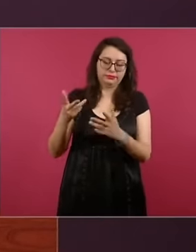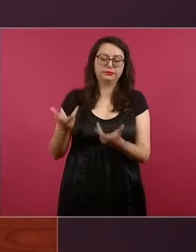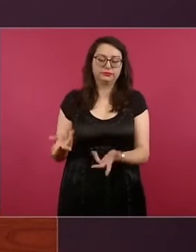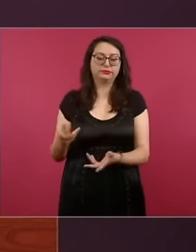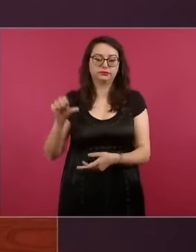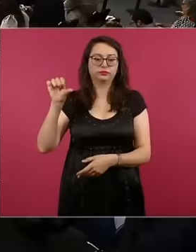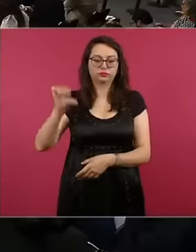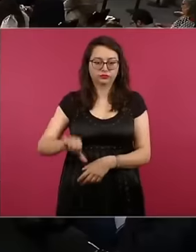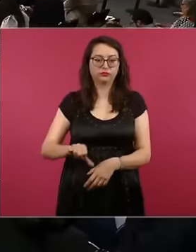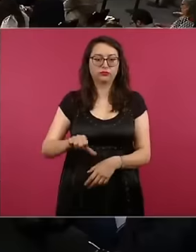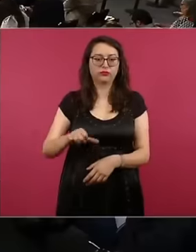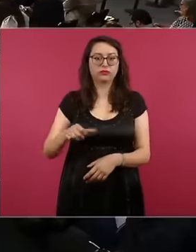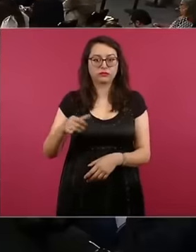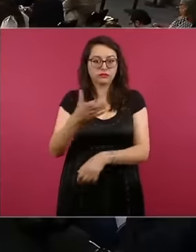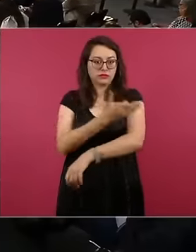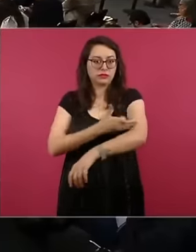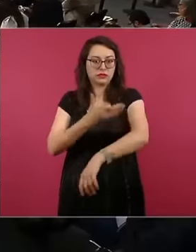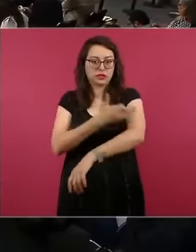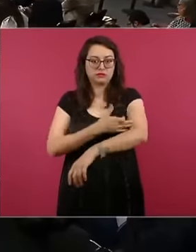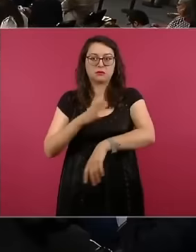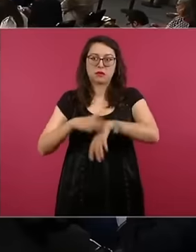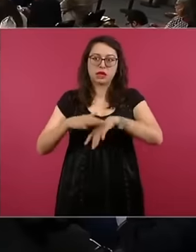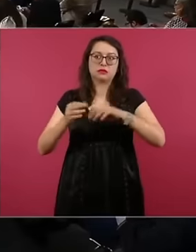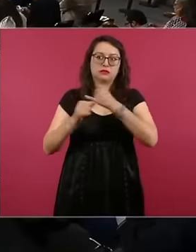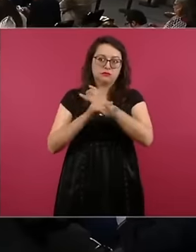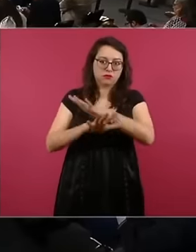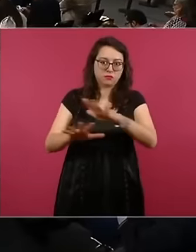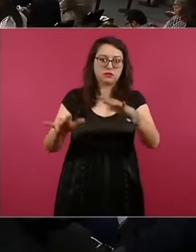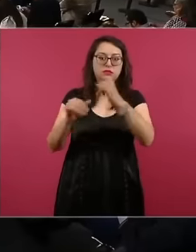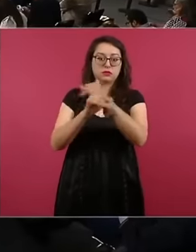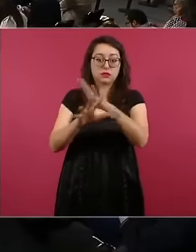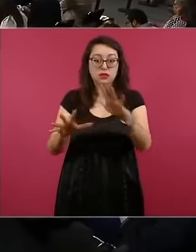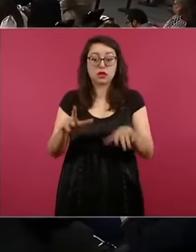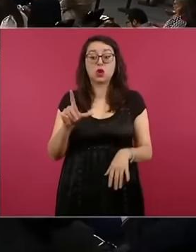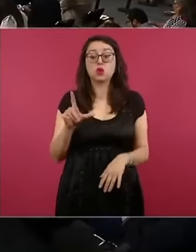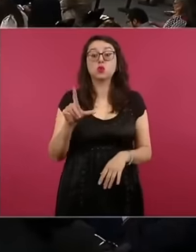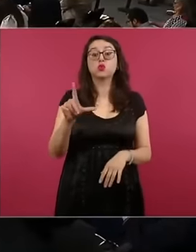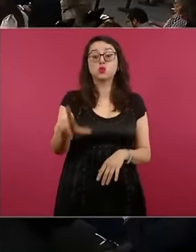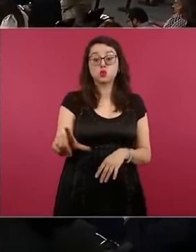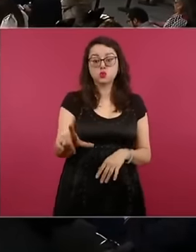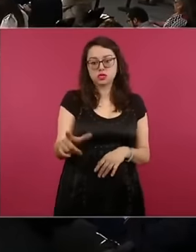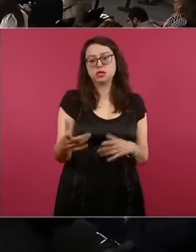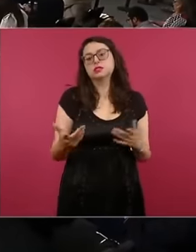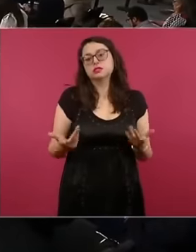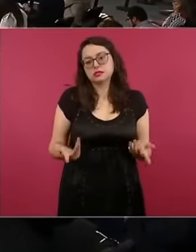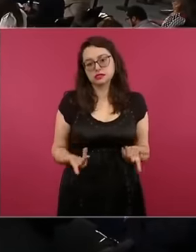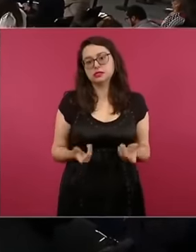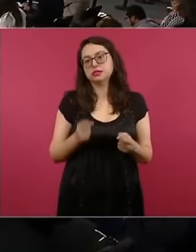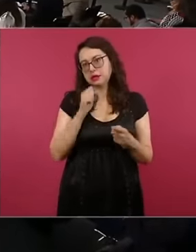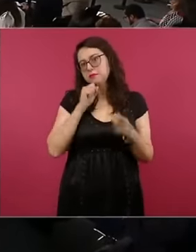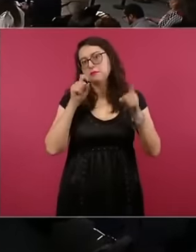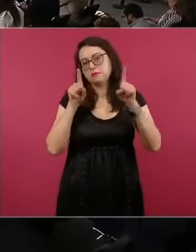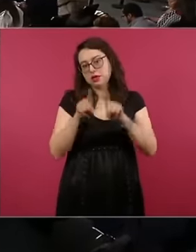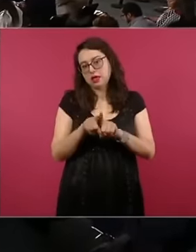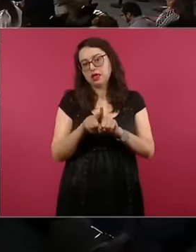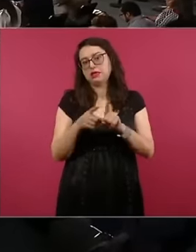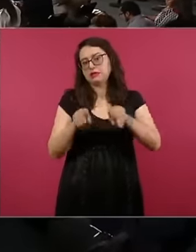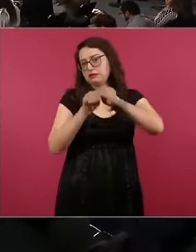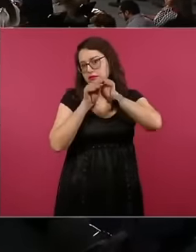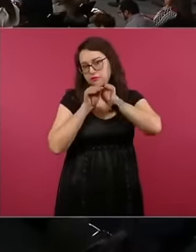is going to be an event and during the eclipse there is going to be a real-time transmission of what